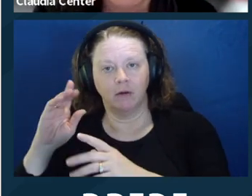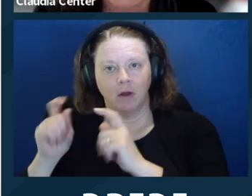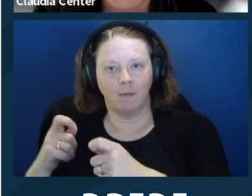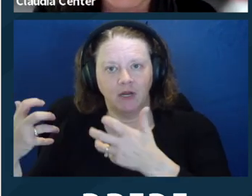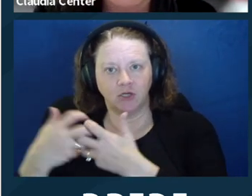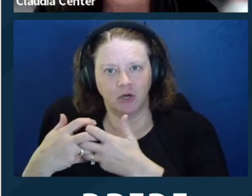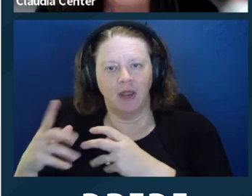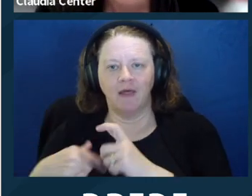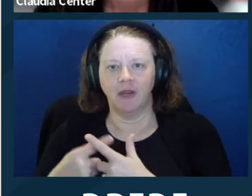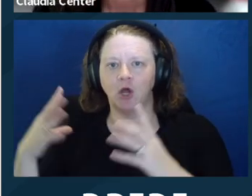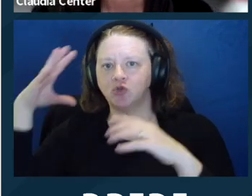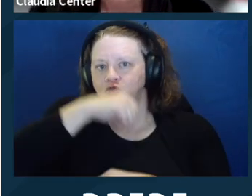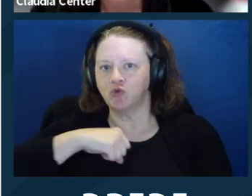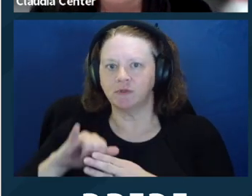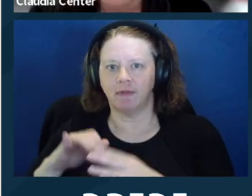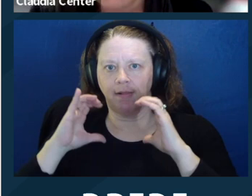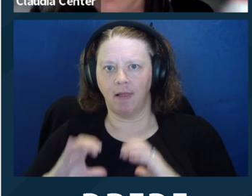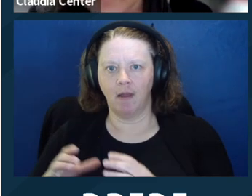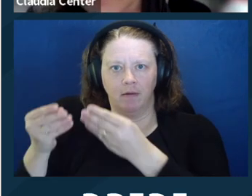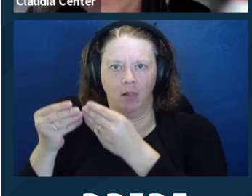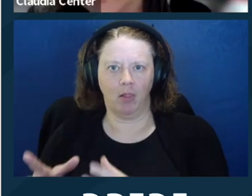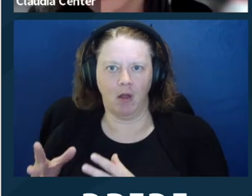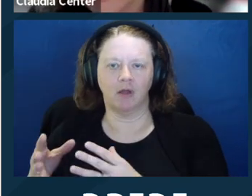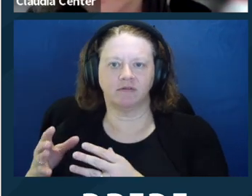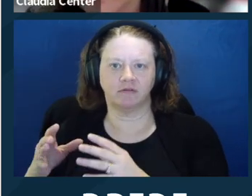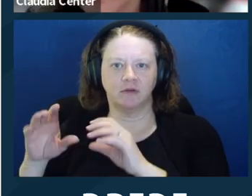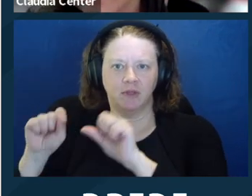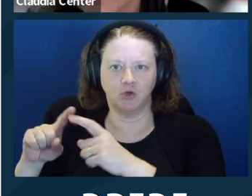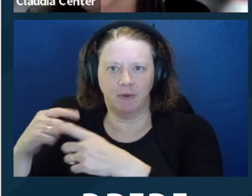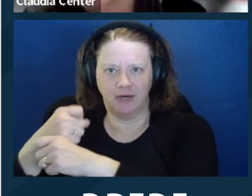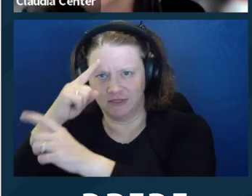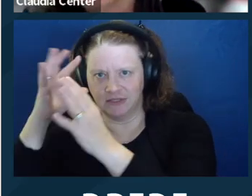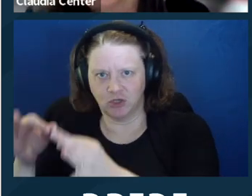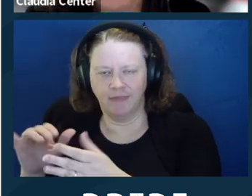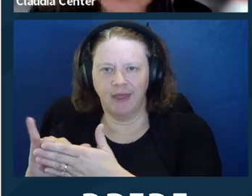can no longer speak. There's also the criticism that this is a